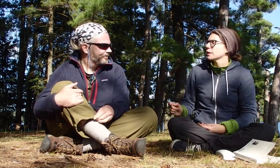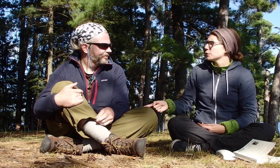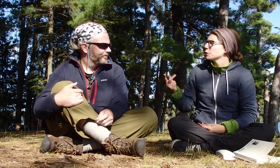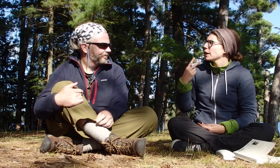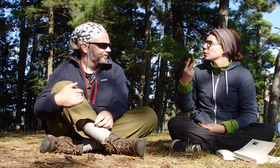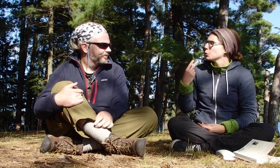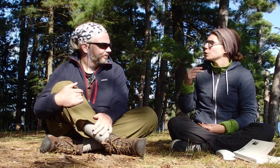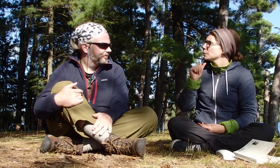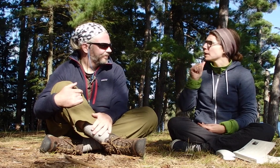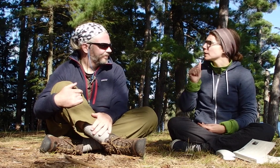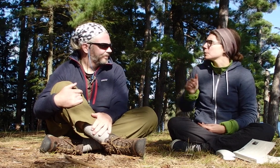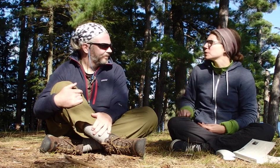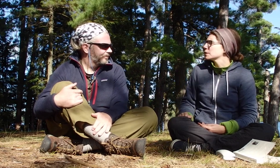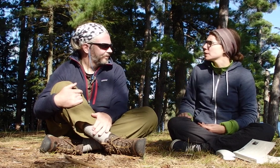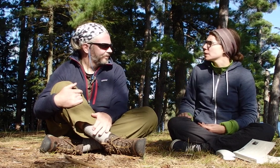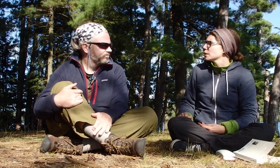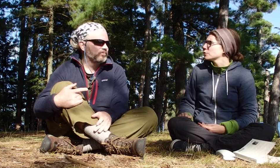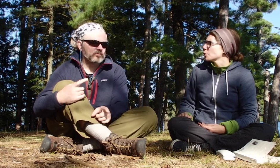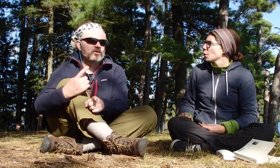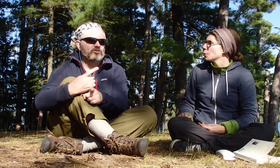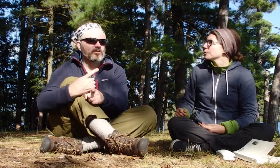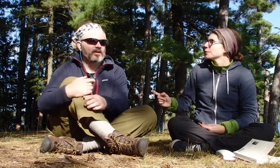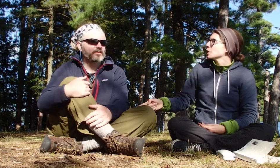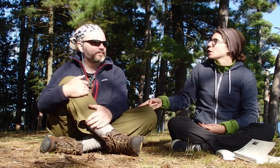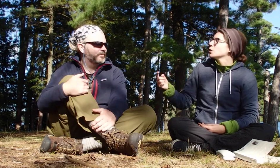because you can't read my lips.